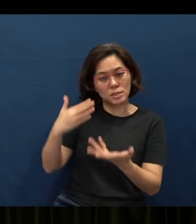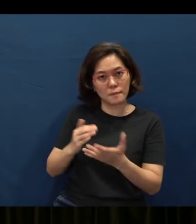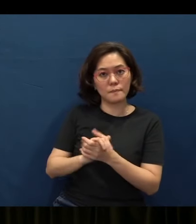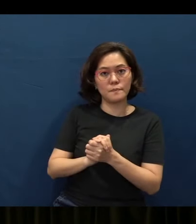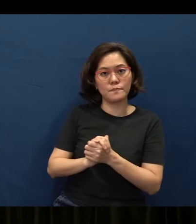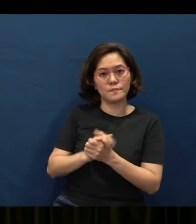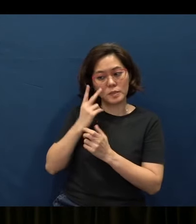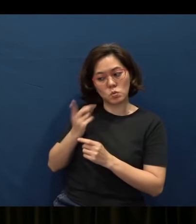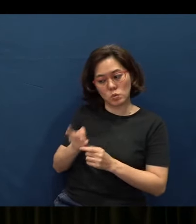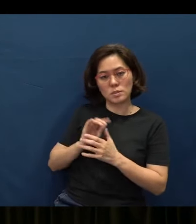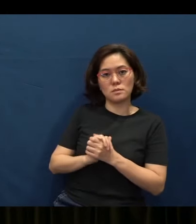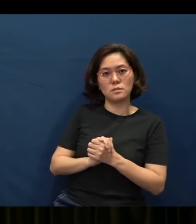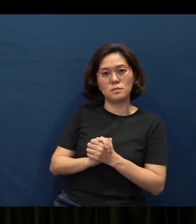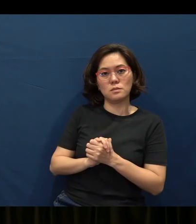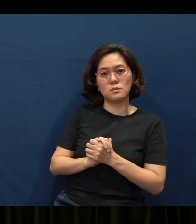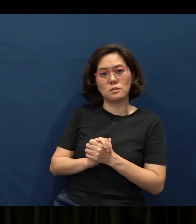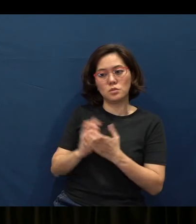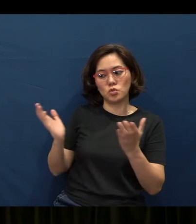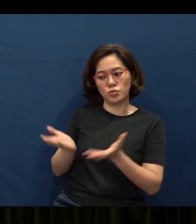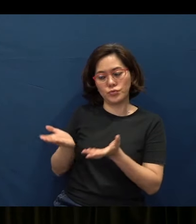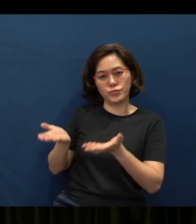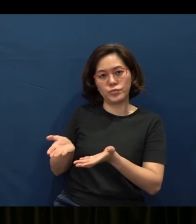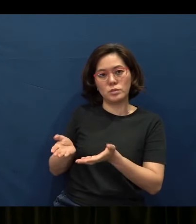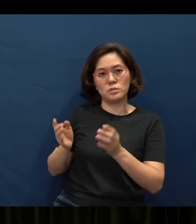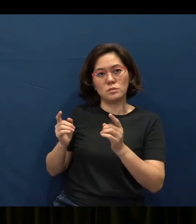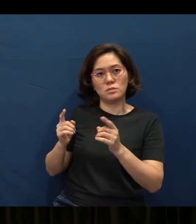You look, you know, here, it talks about the topics,